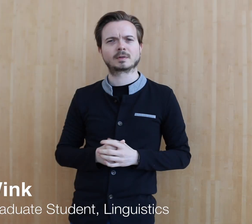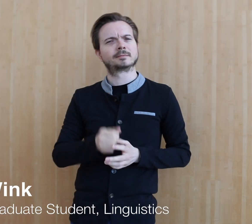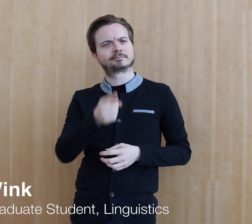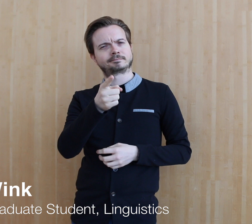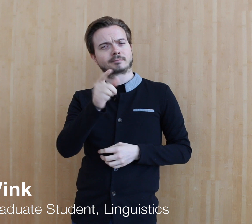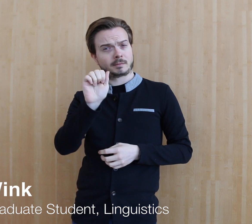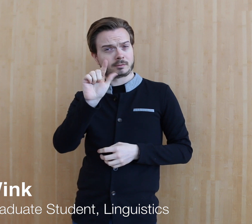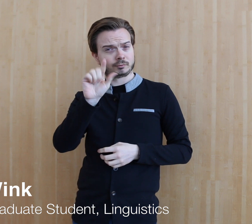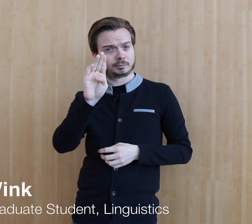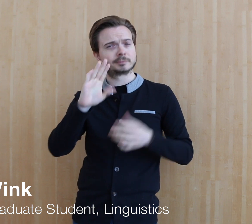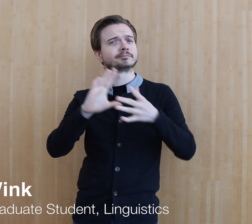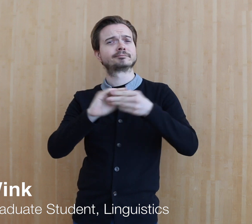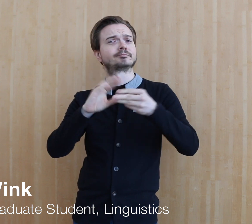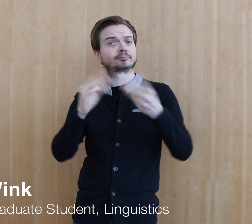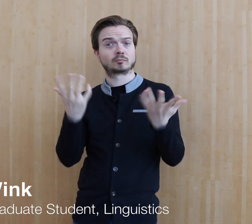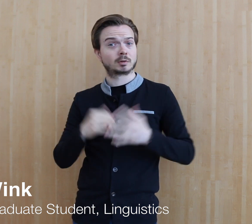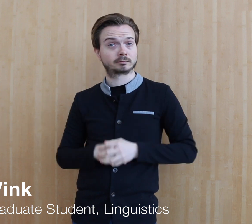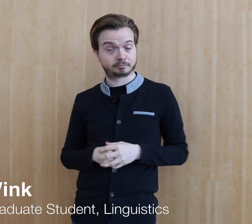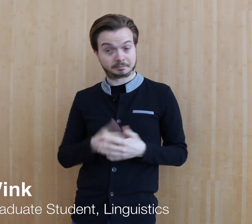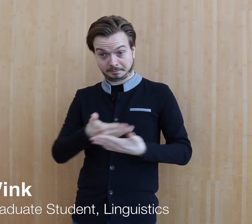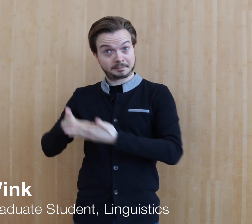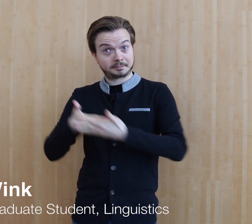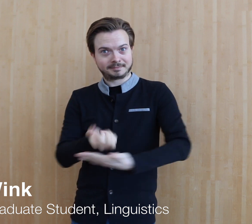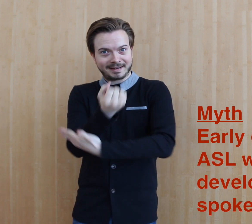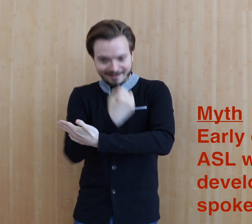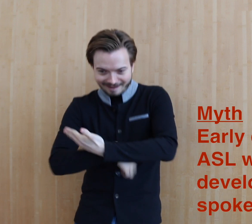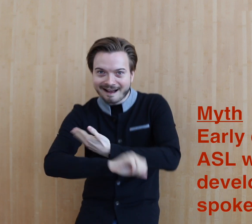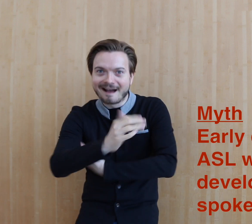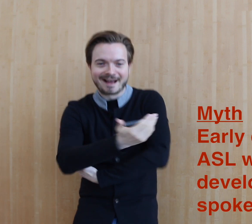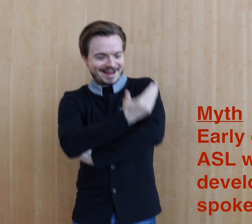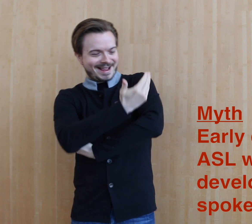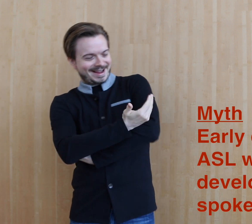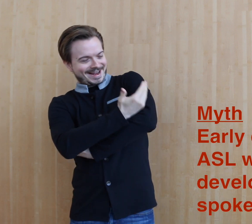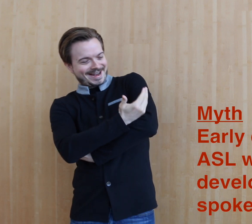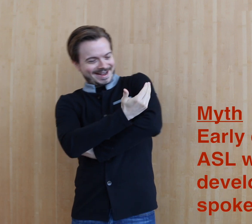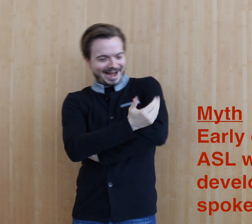So you at AG Bell have said that when a baby is born and